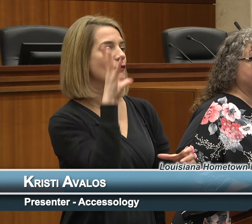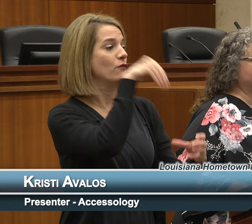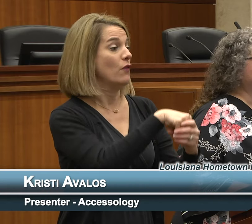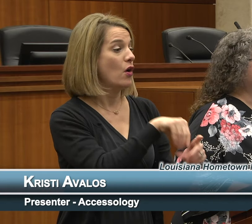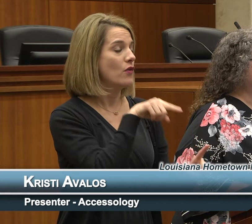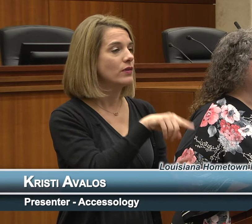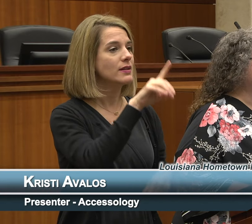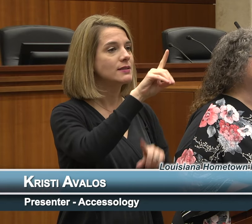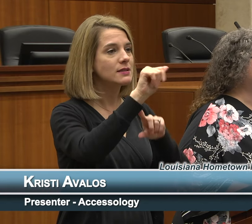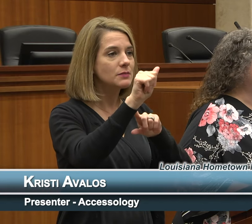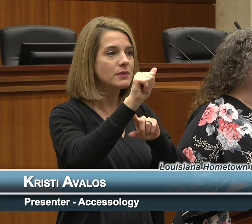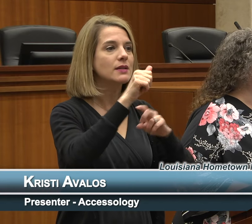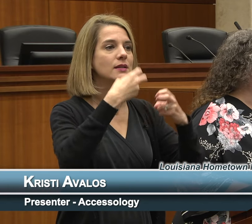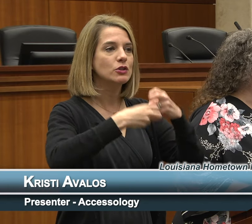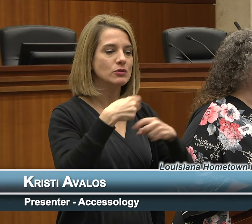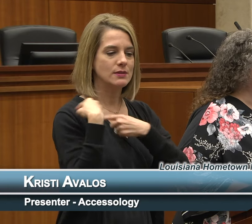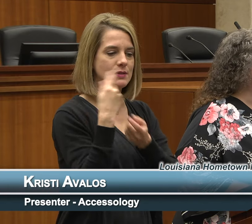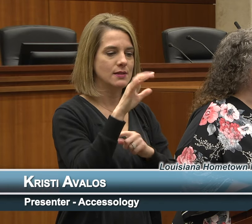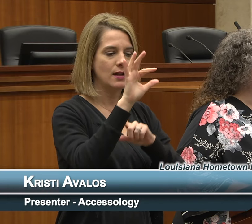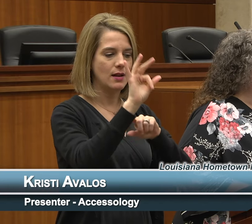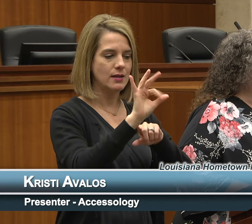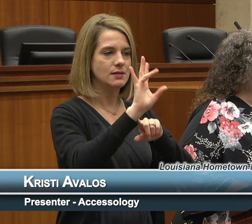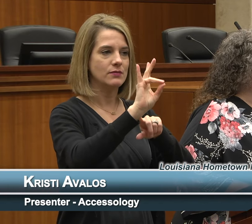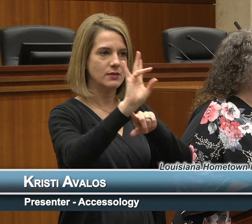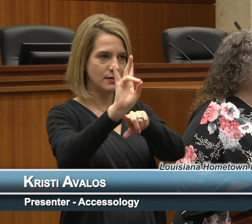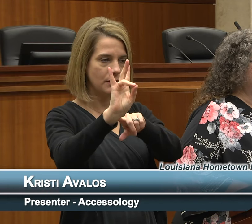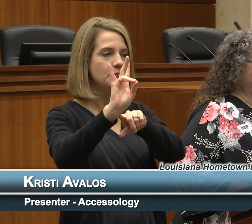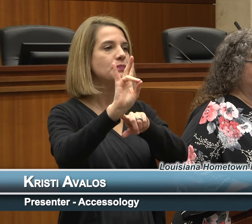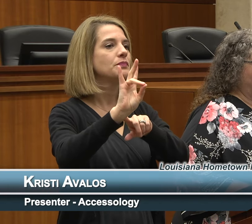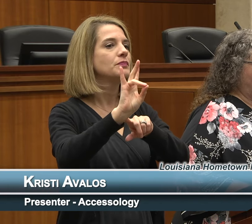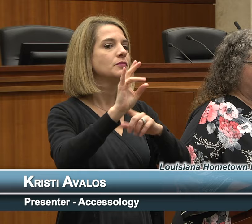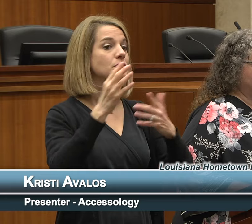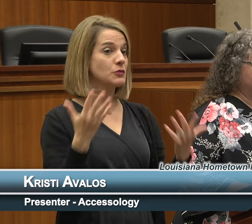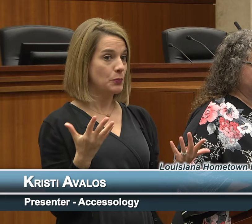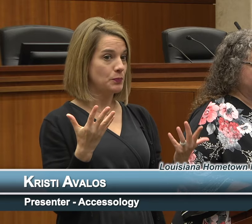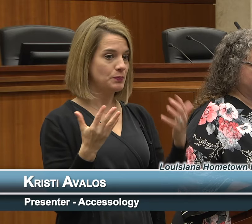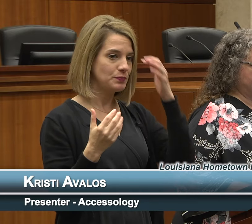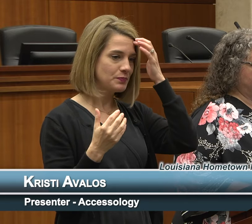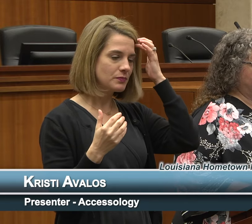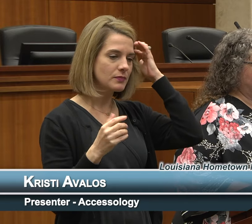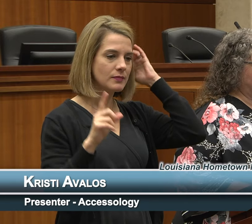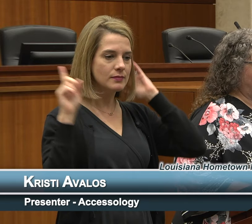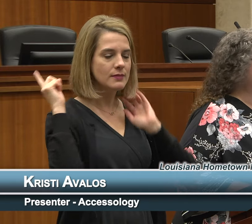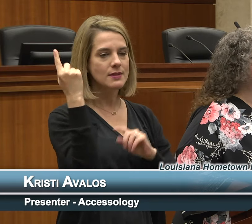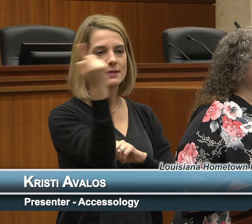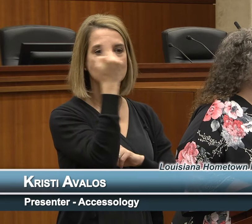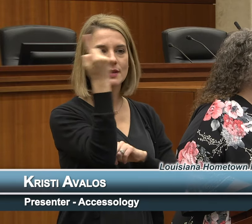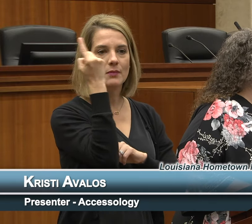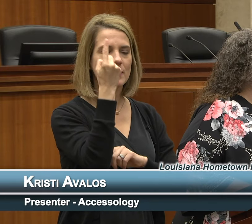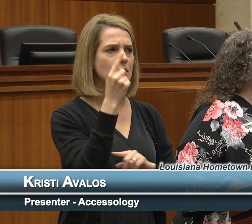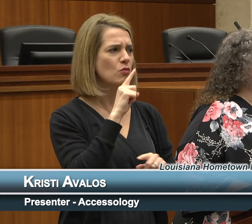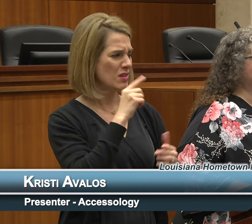disability issues since 1977 and so this is something that isn't new to me it's